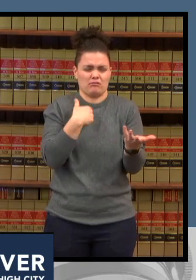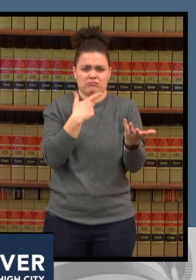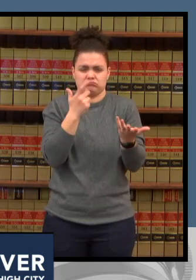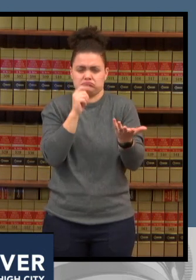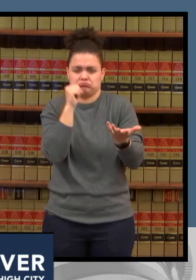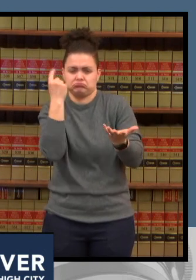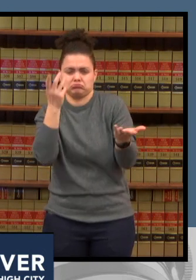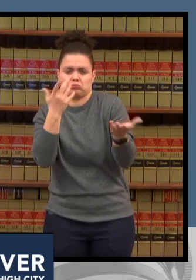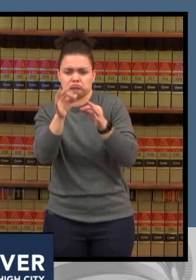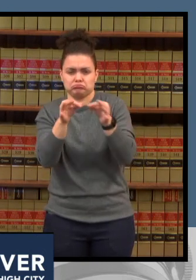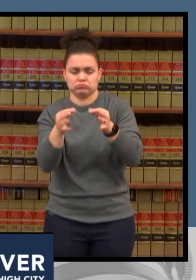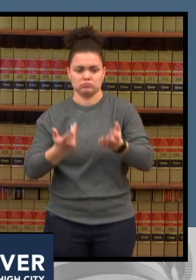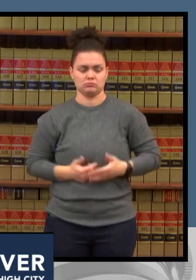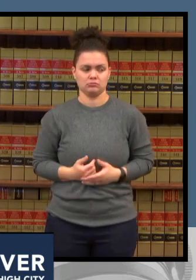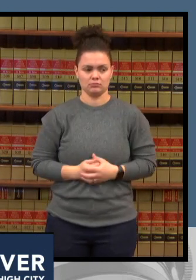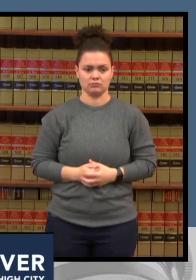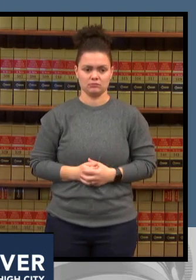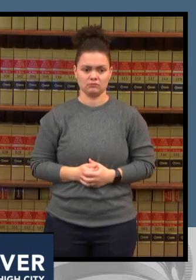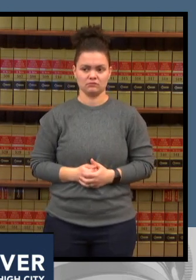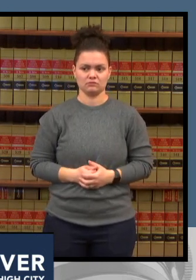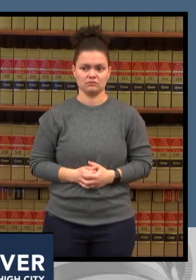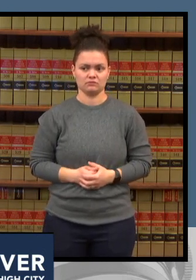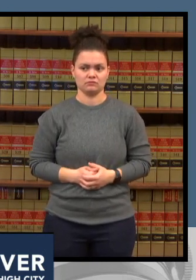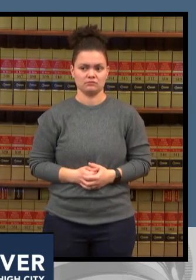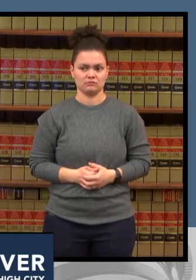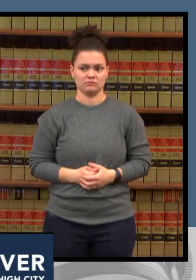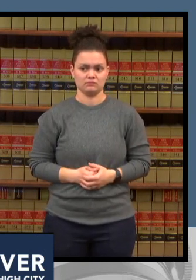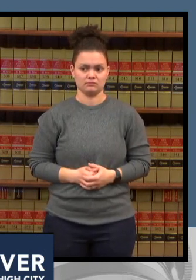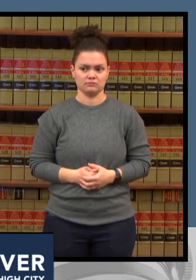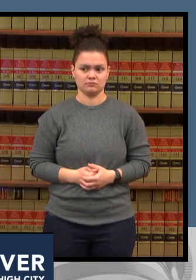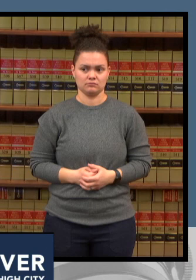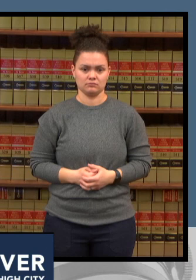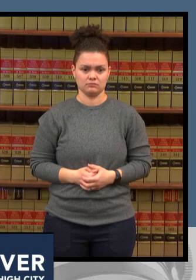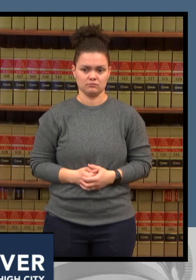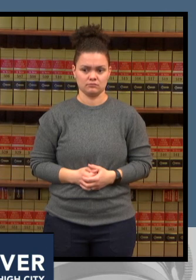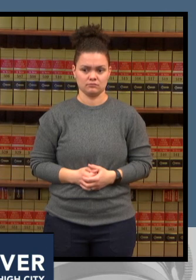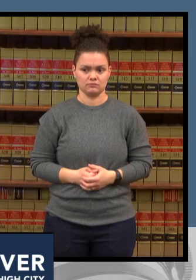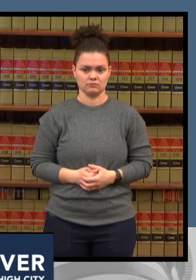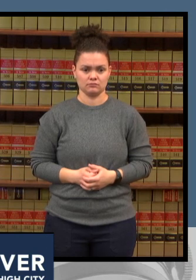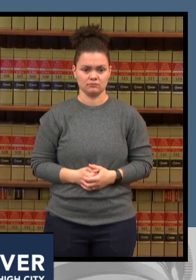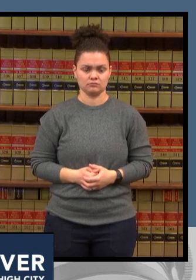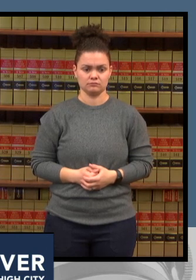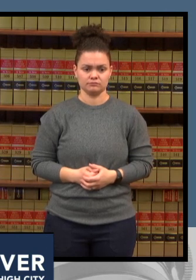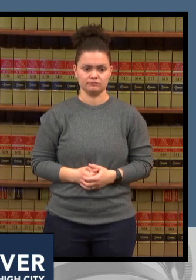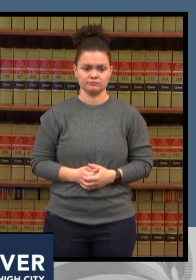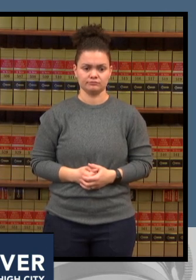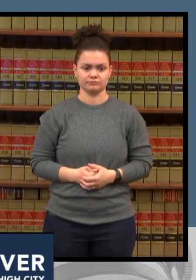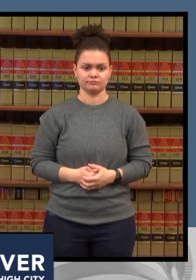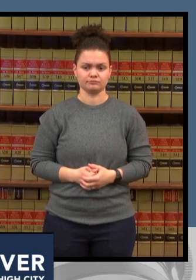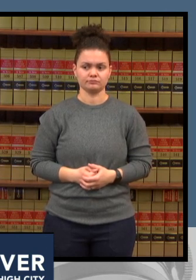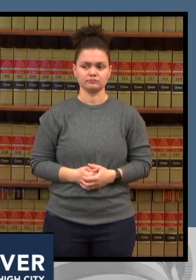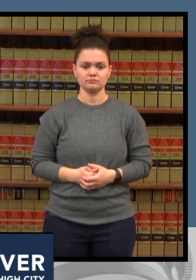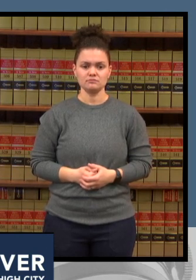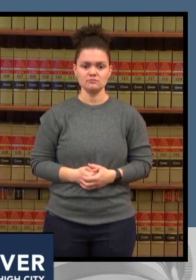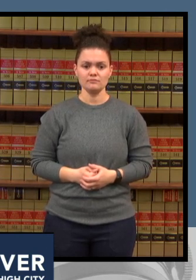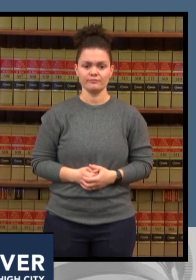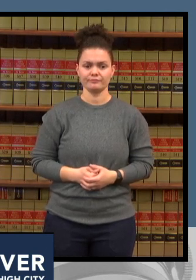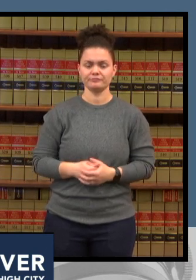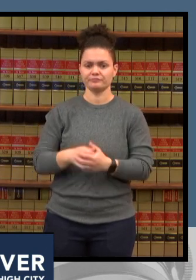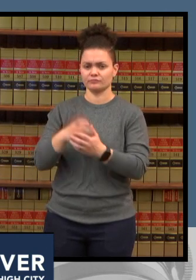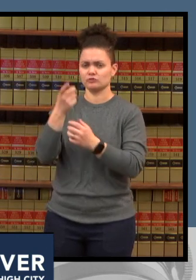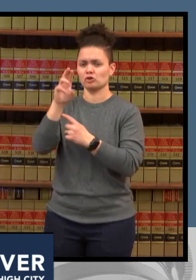these shortages thank you okay let's let's uh go to uh who let's start dr price you're up sure well